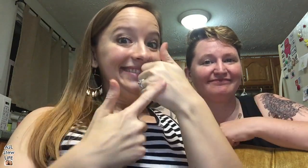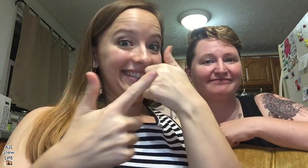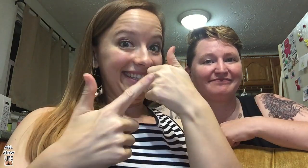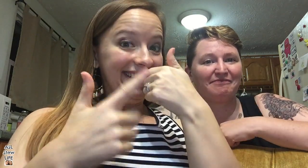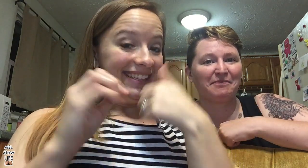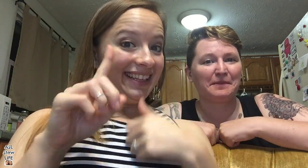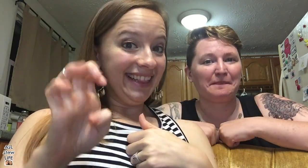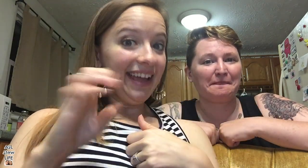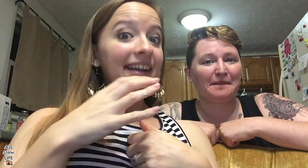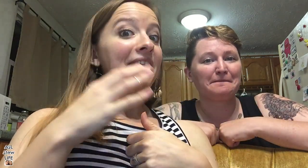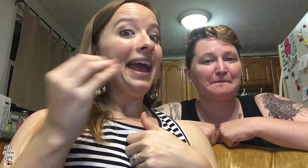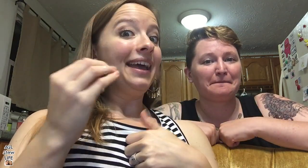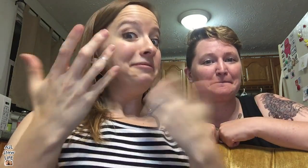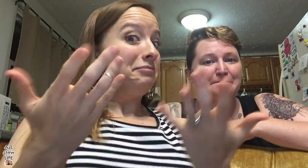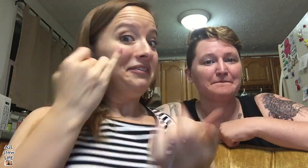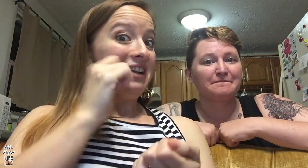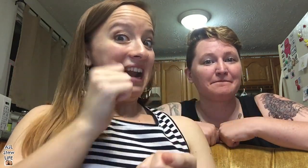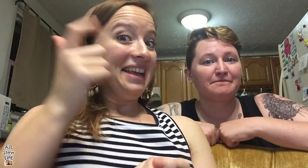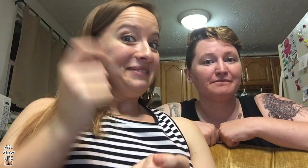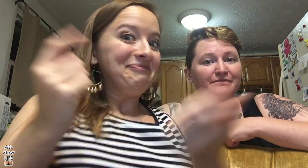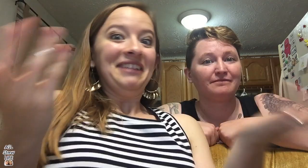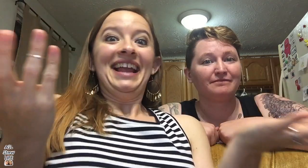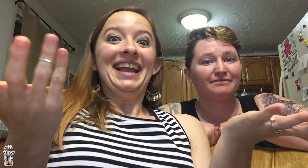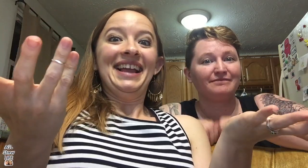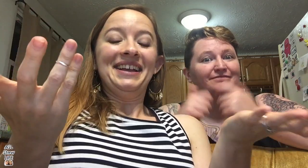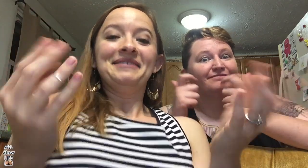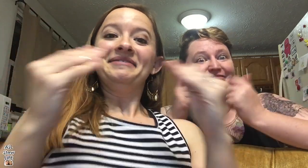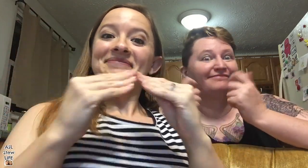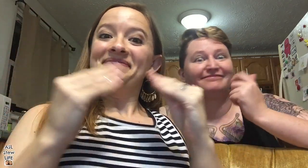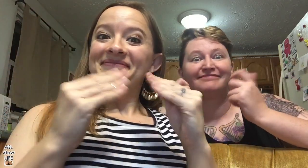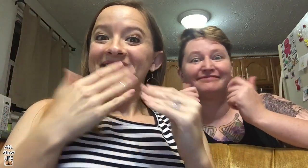If you did, click LIKE and if you're not subscribed,